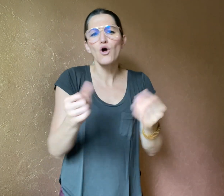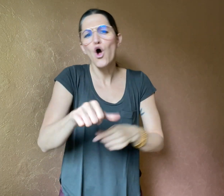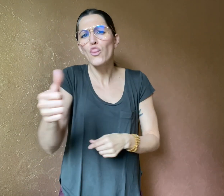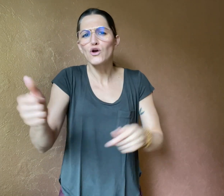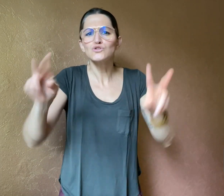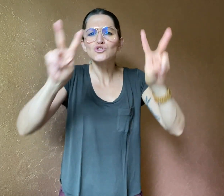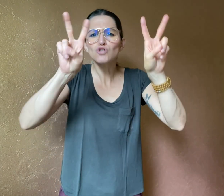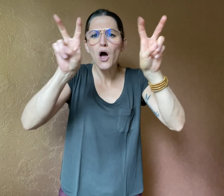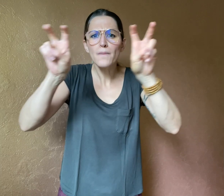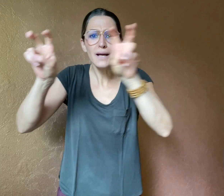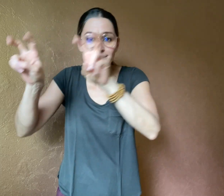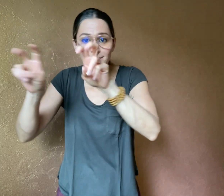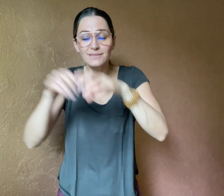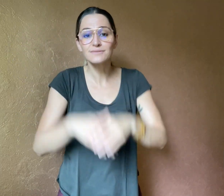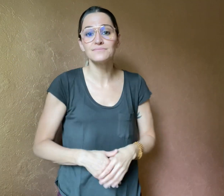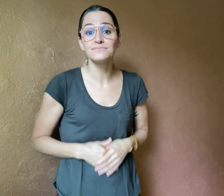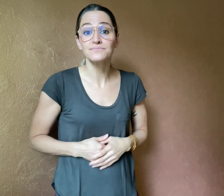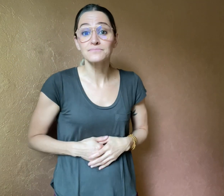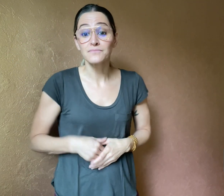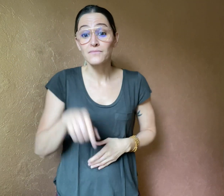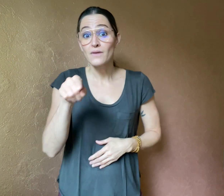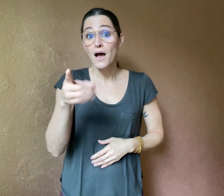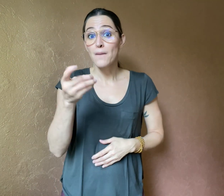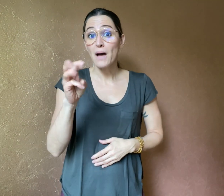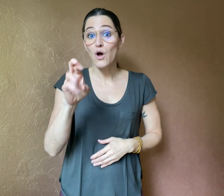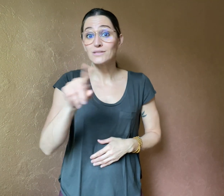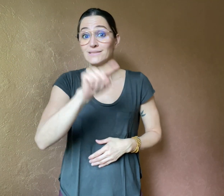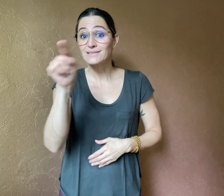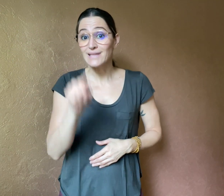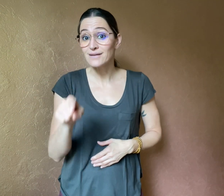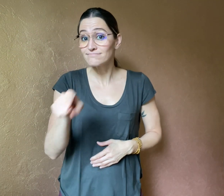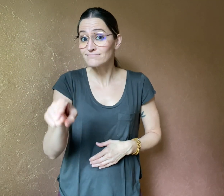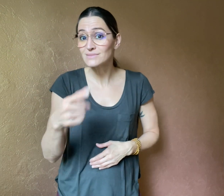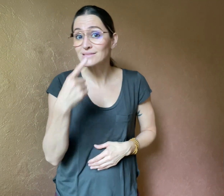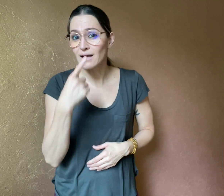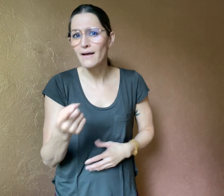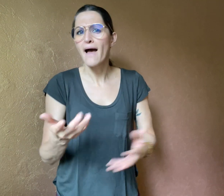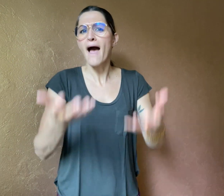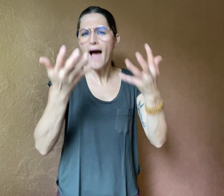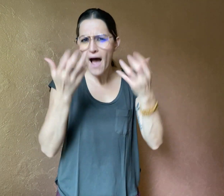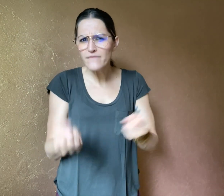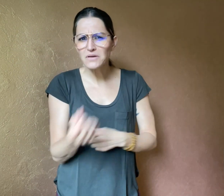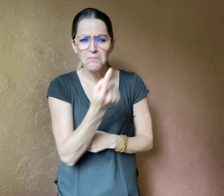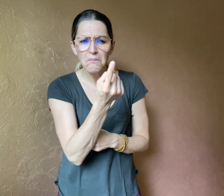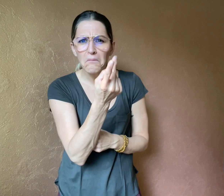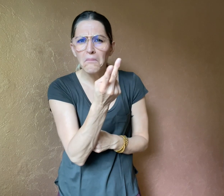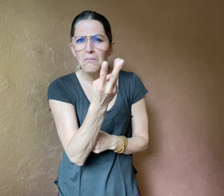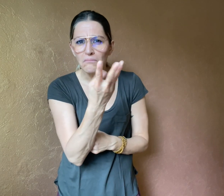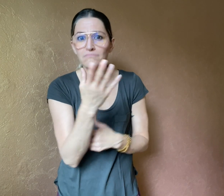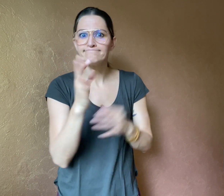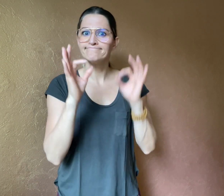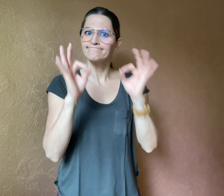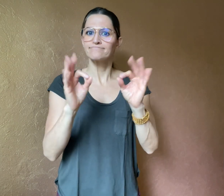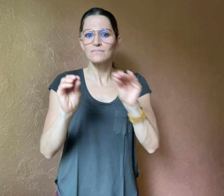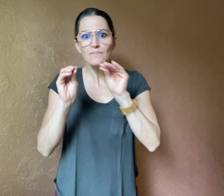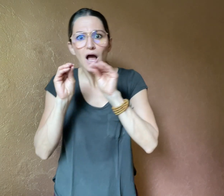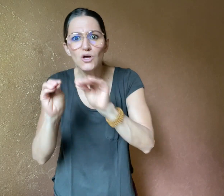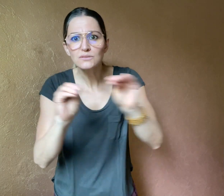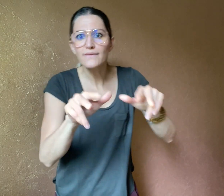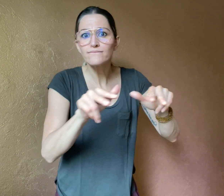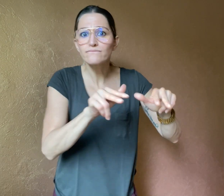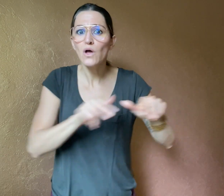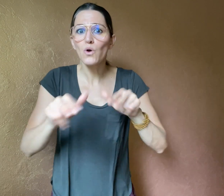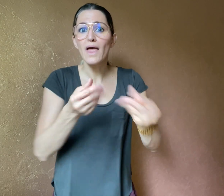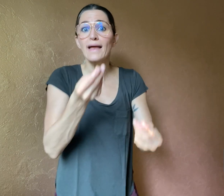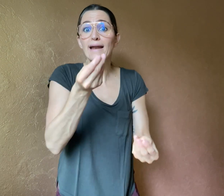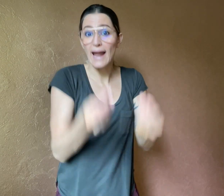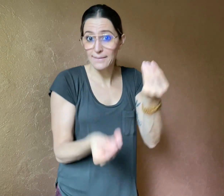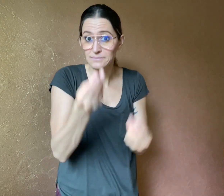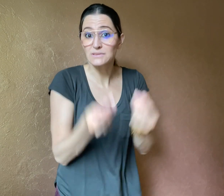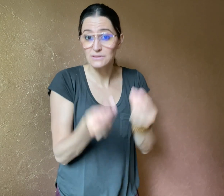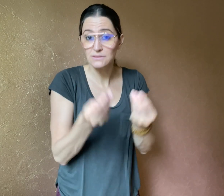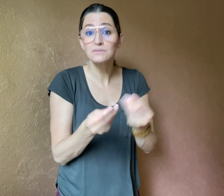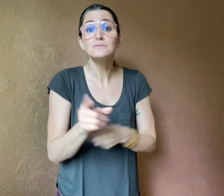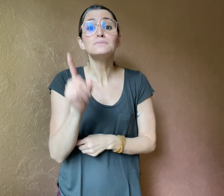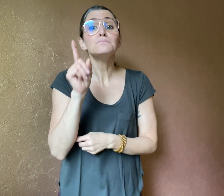video games as many educational organizations try not to put screens